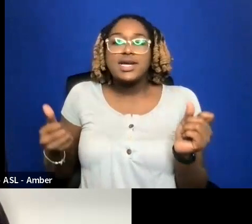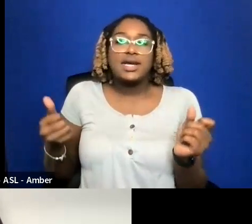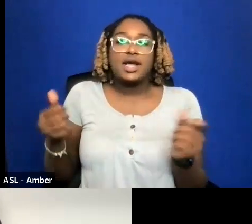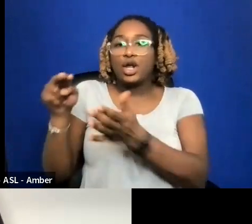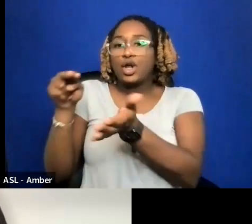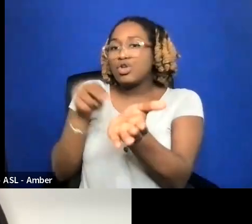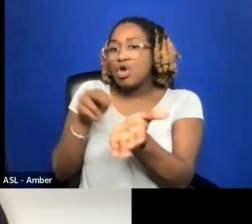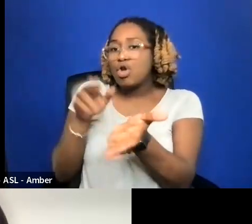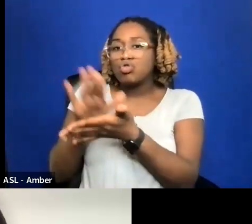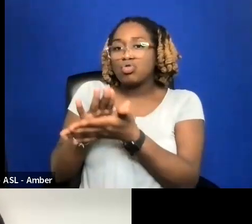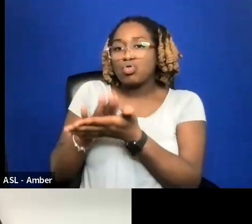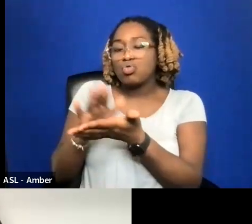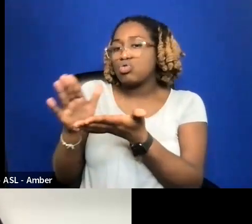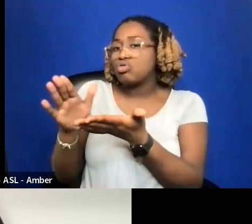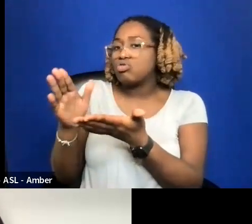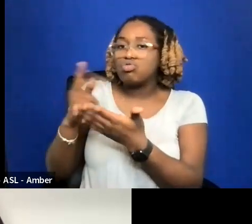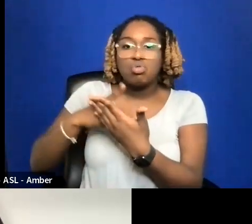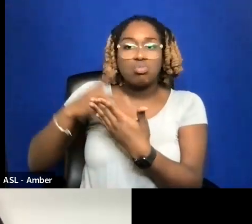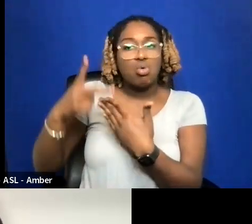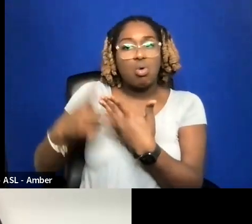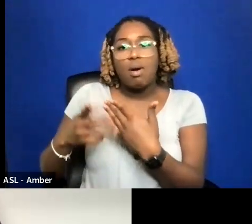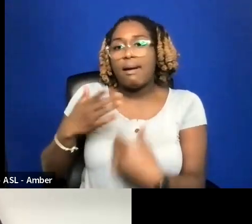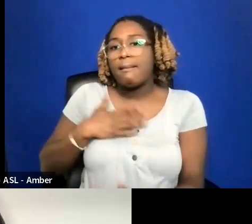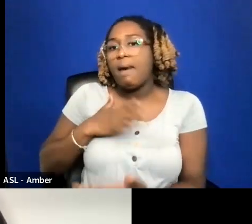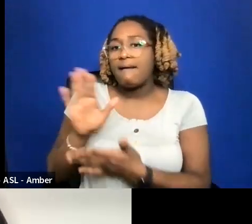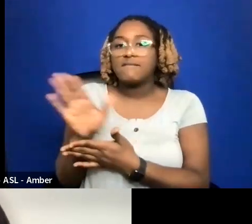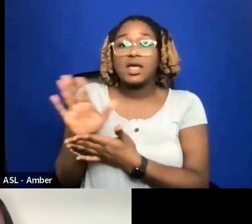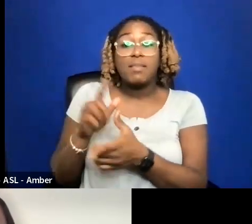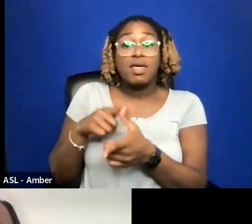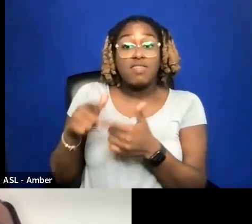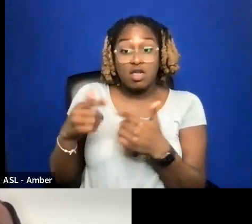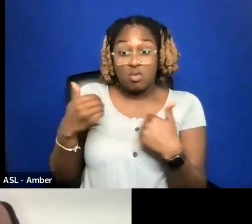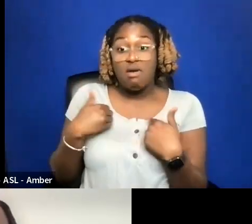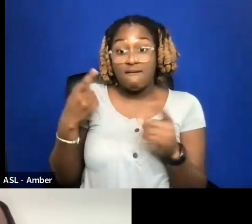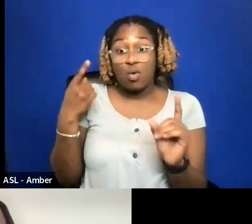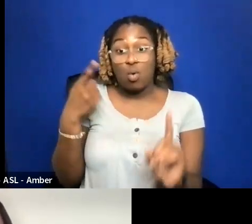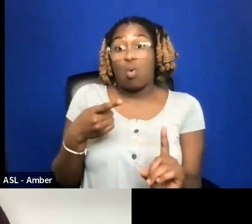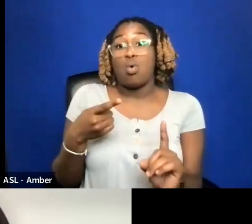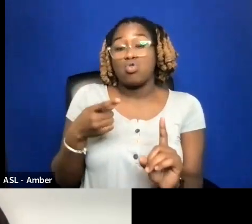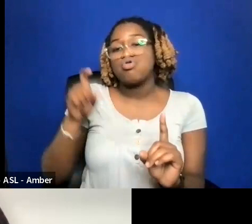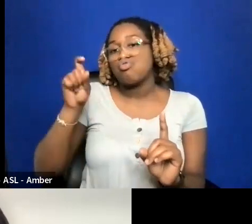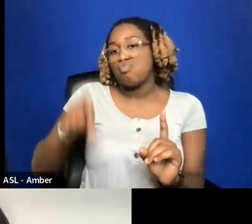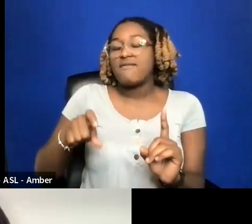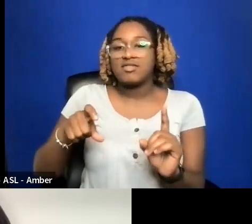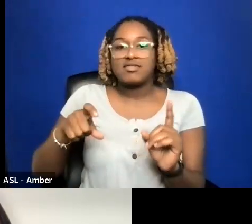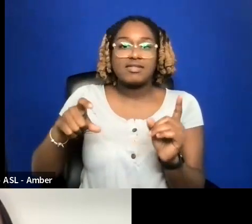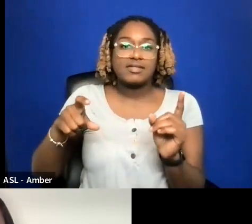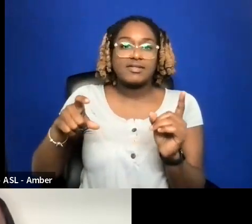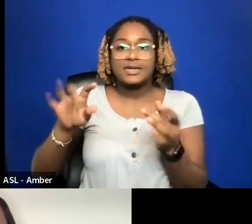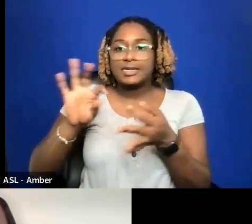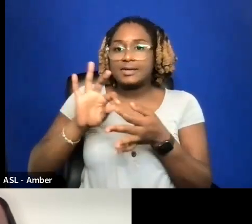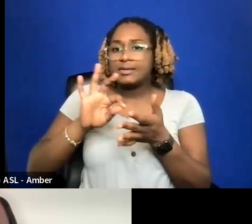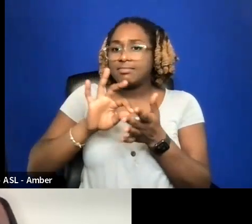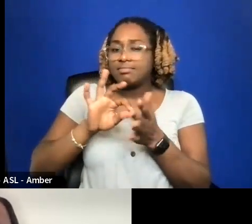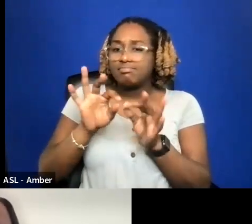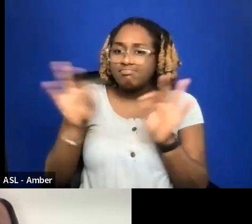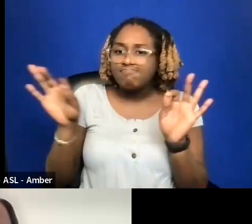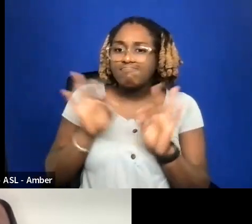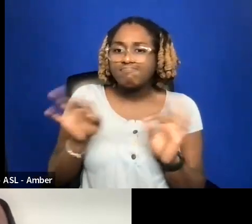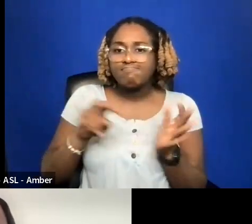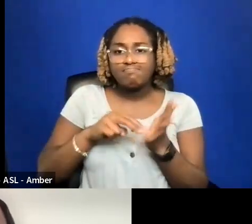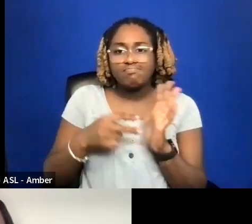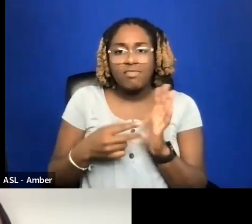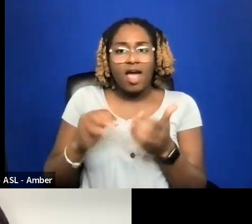AND THEN ONCE YOU HAVE THAT GOAL THEN YOU HAVE TO SIT THERE AND DEFINE FOR YOURSELF HOW WILL I KNOW